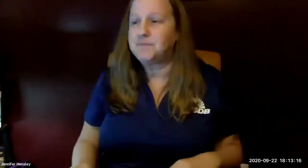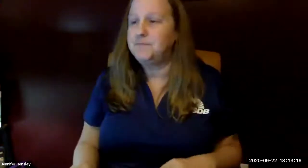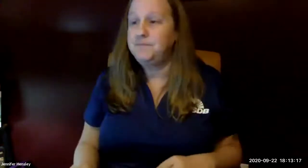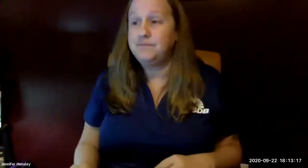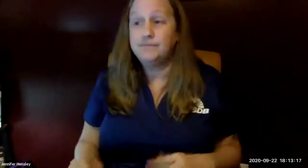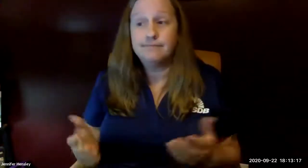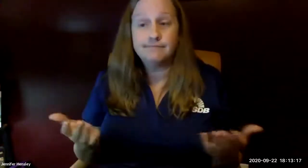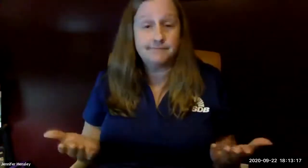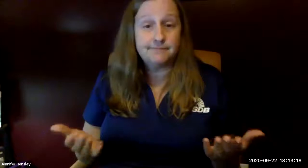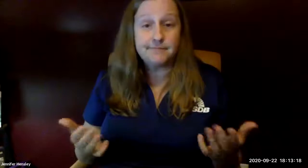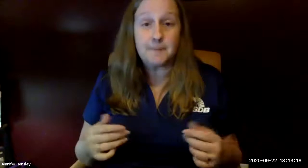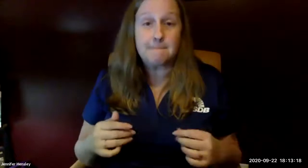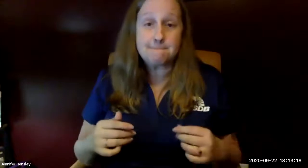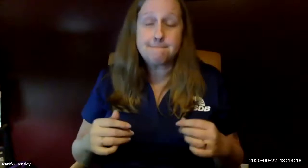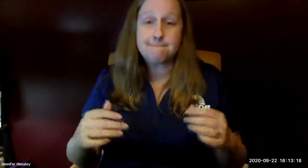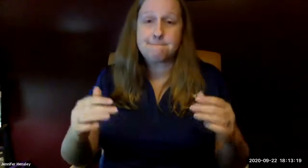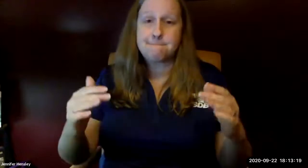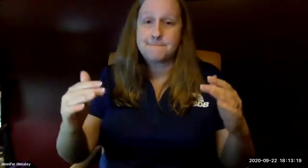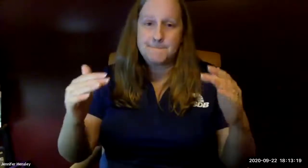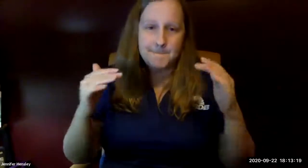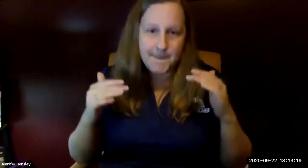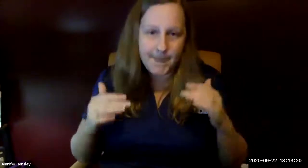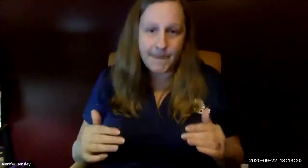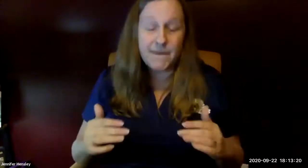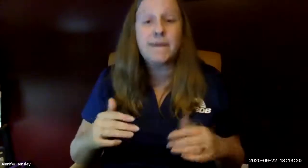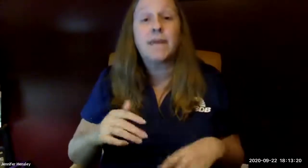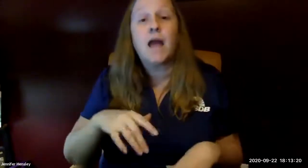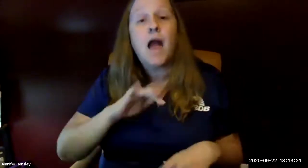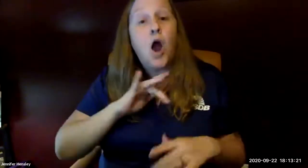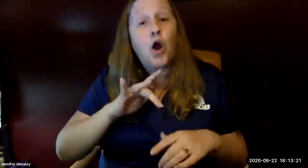all across the state things have been happening